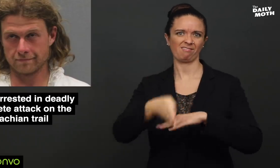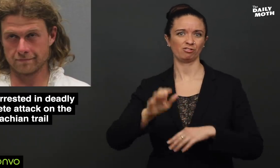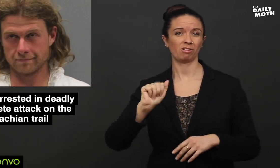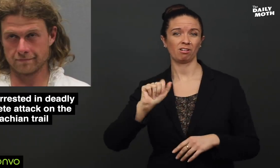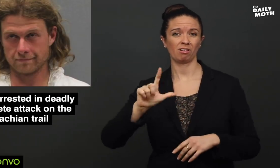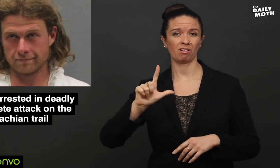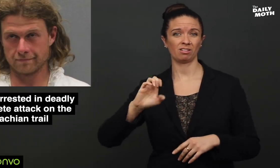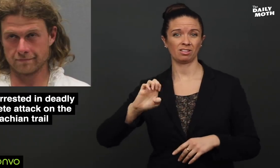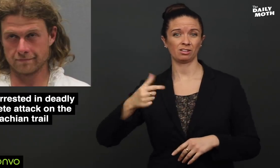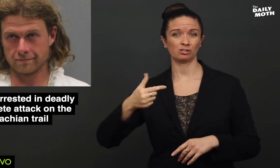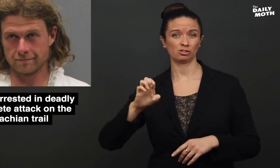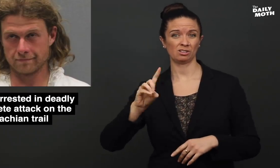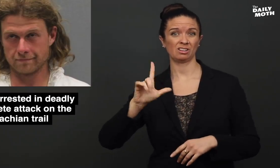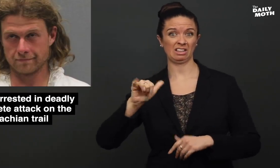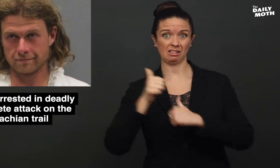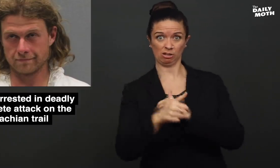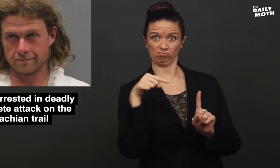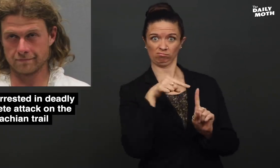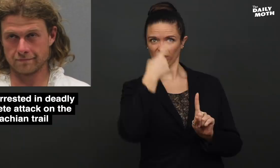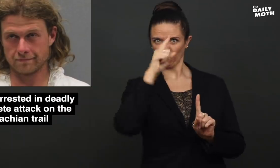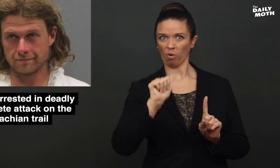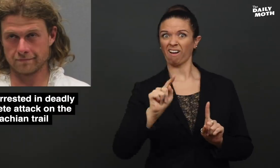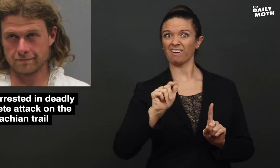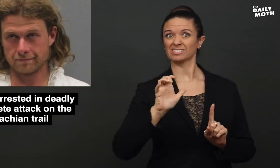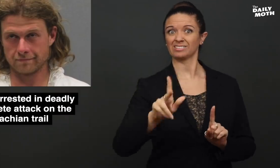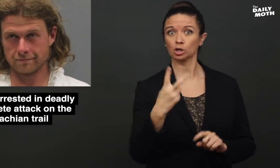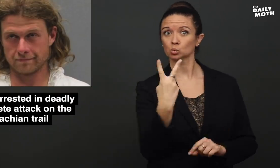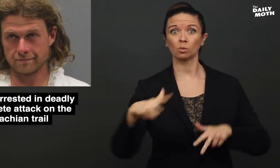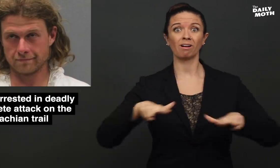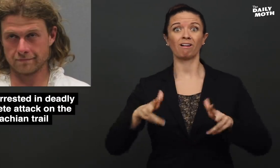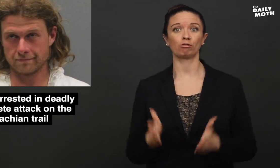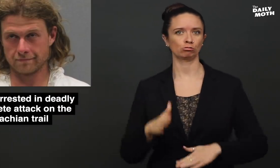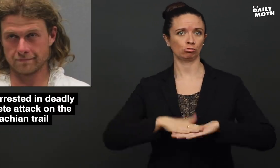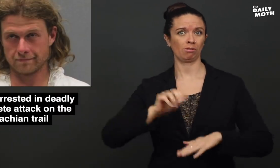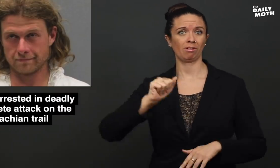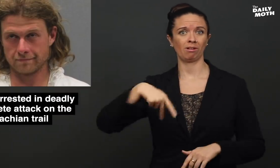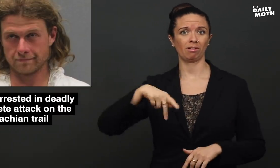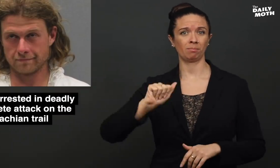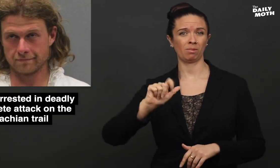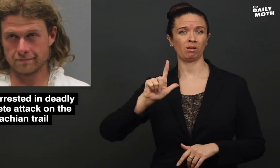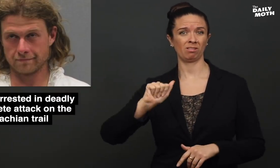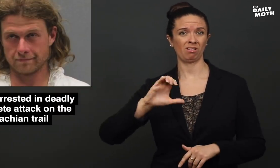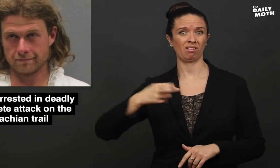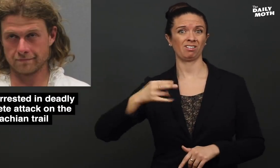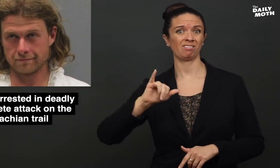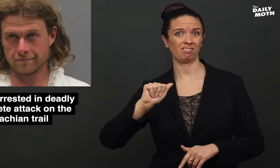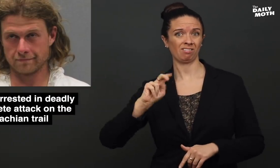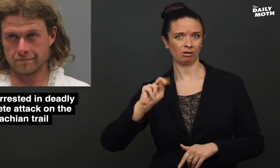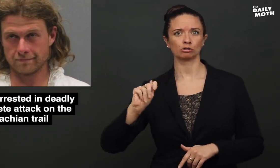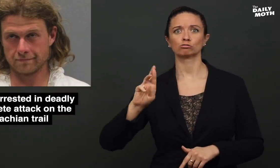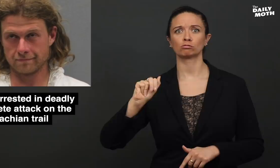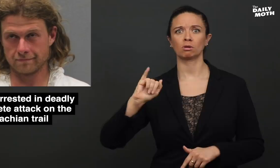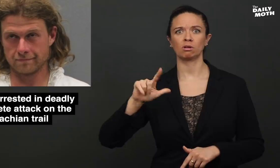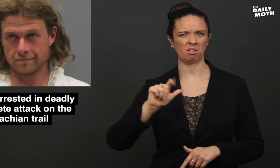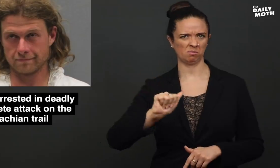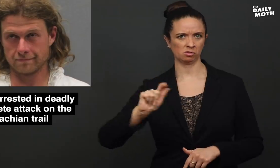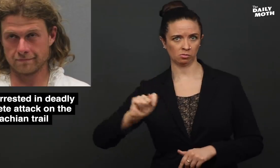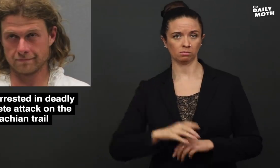he allegedly attacked two hikers on the Appalachian trail.